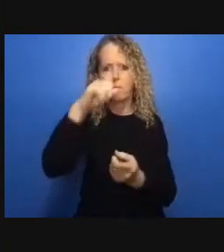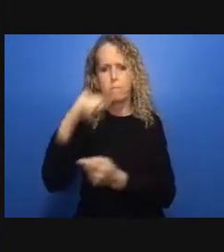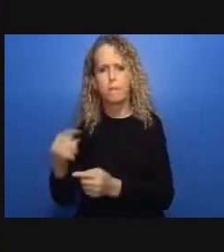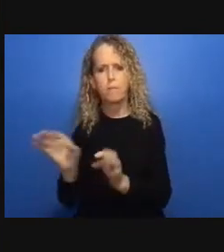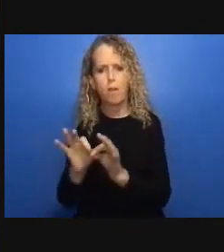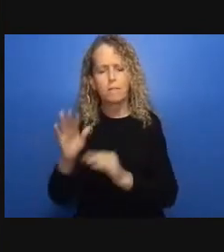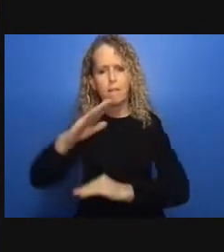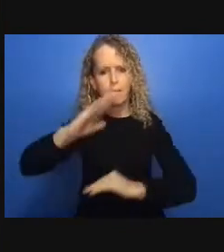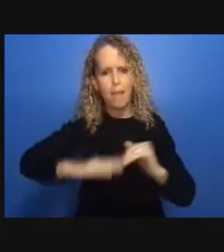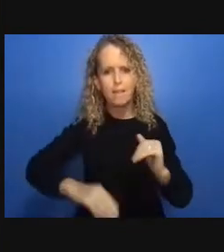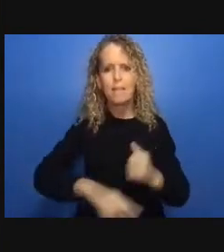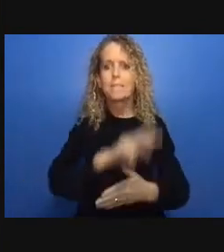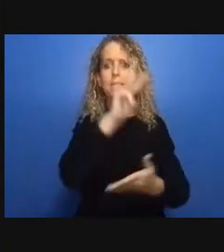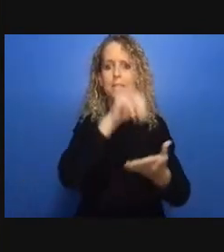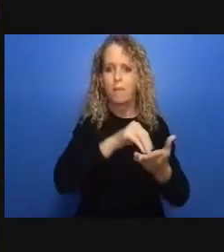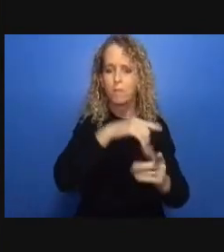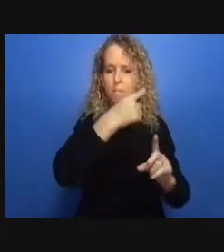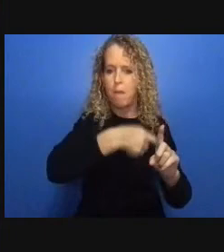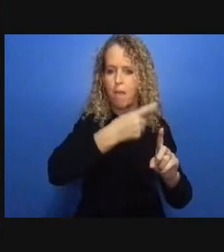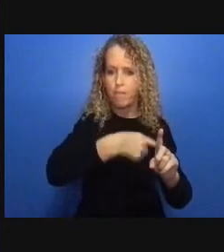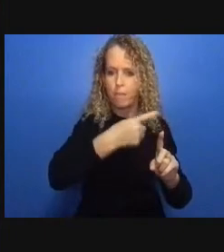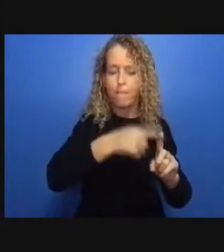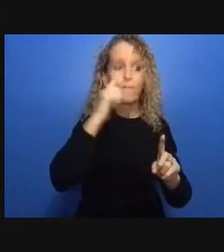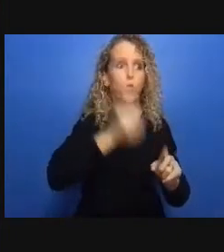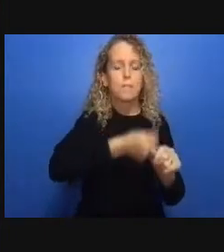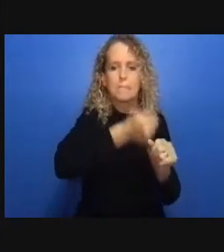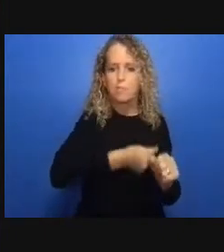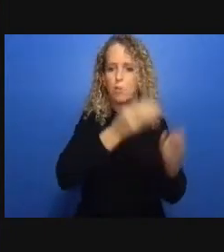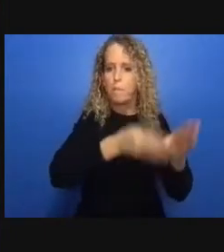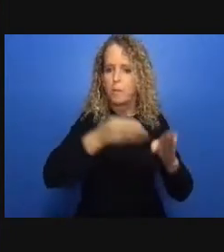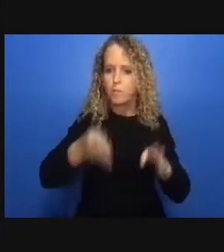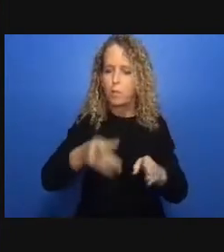hitting on these issues and it's also hitting on the ways in which they intersect with one another